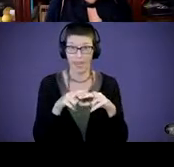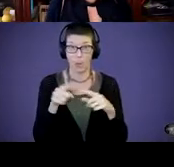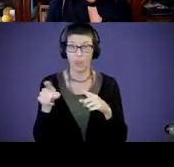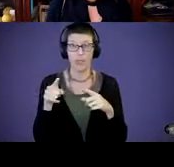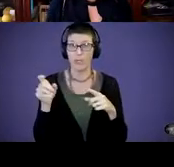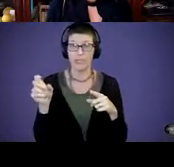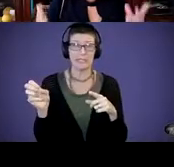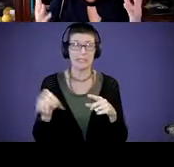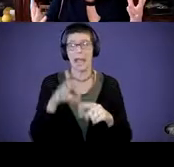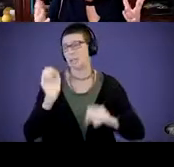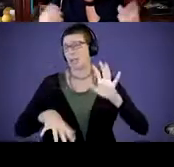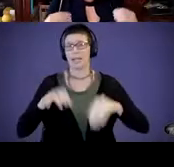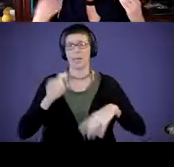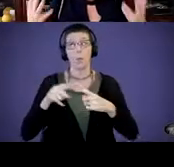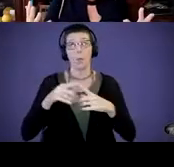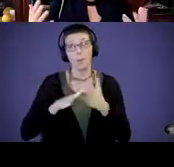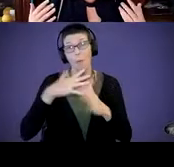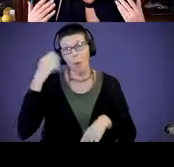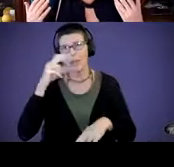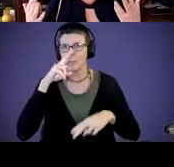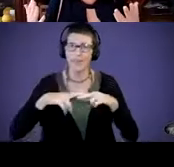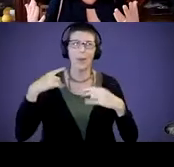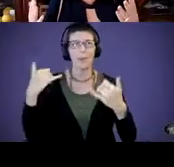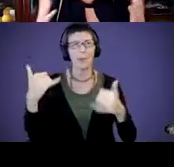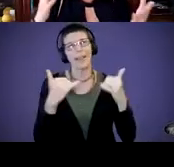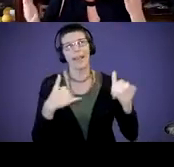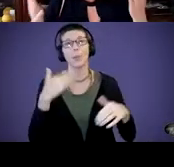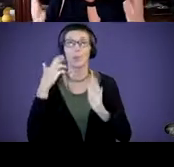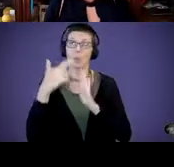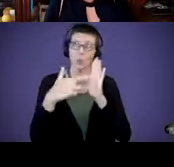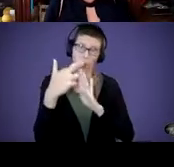got older. Bath time was fun. We played, we knew the rules, we had an understanding we